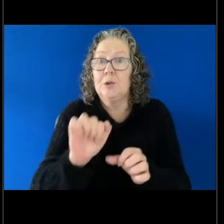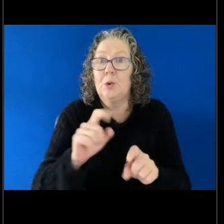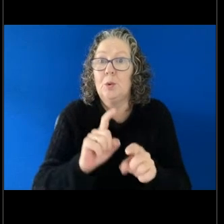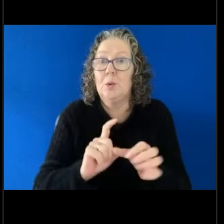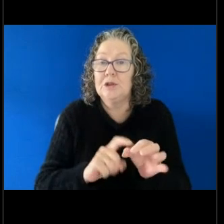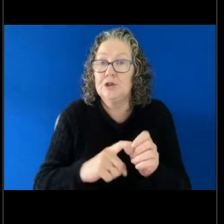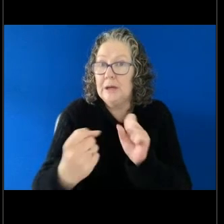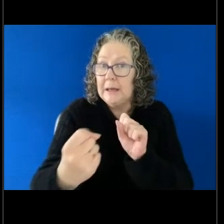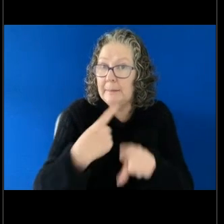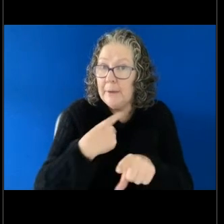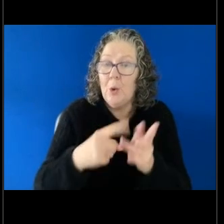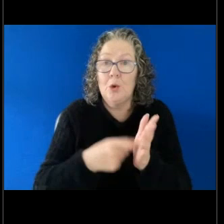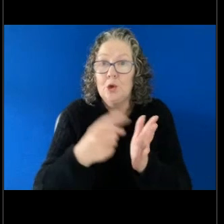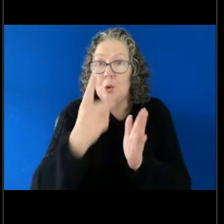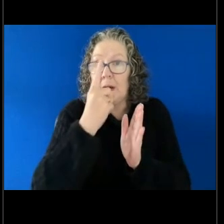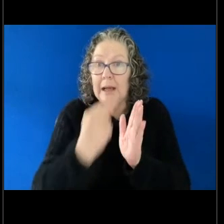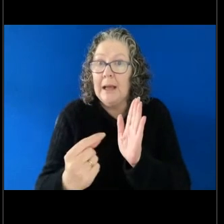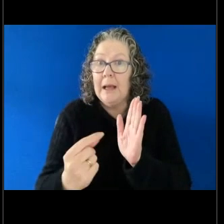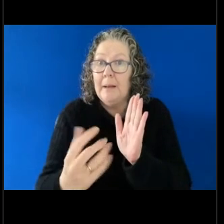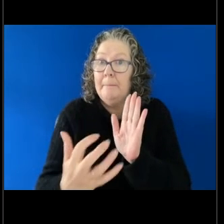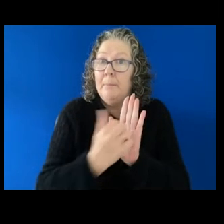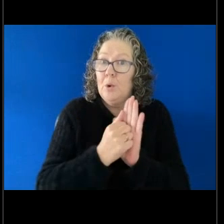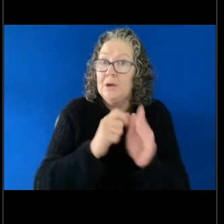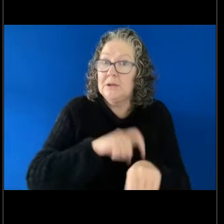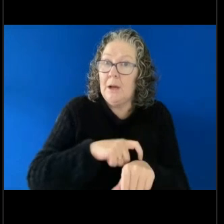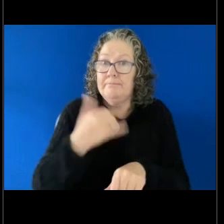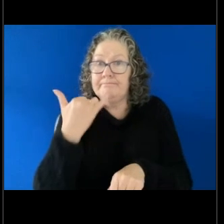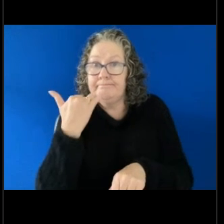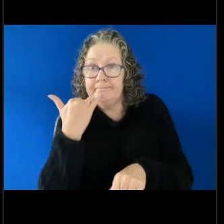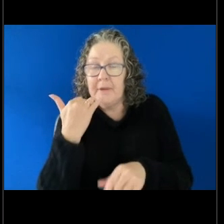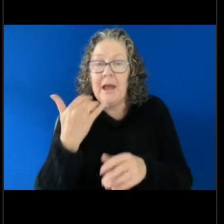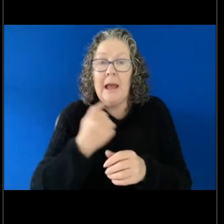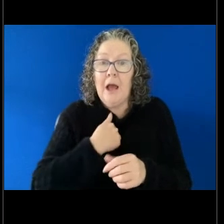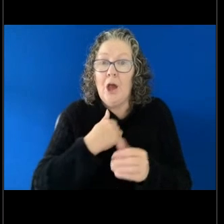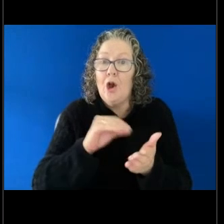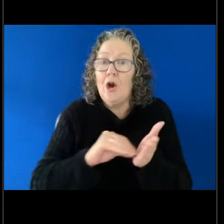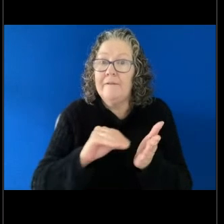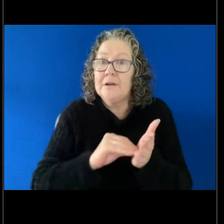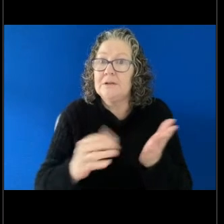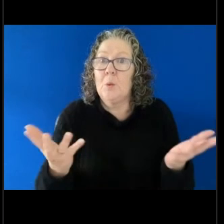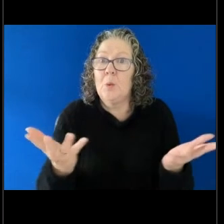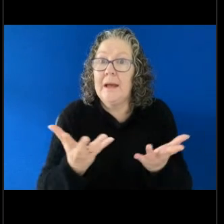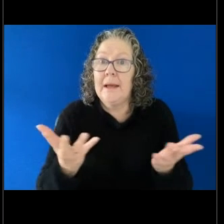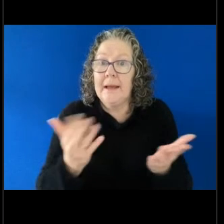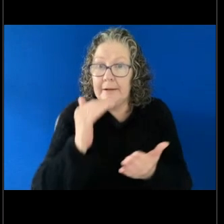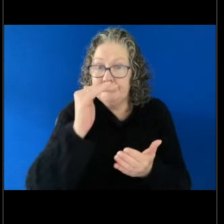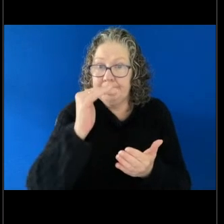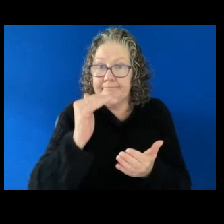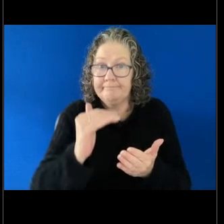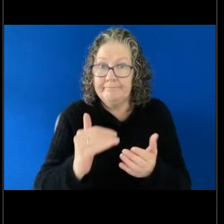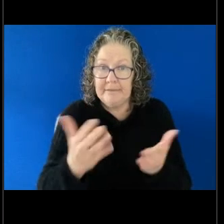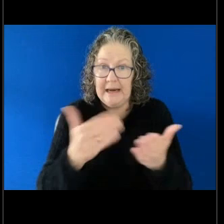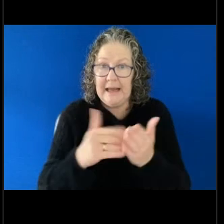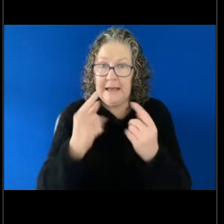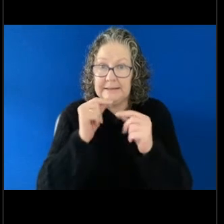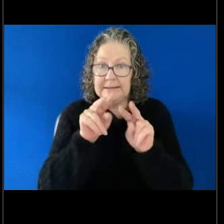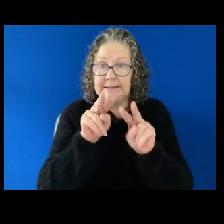a time. Our office locations are on the screen here for anybody in QLD who is nearby an office,